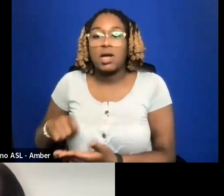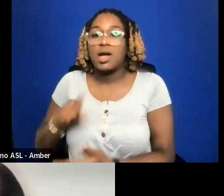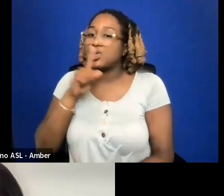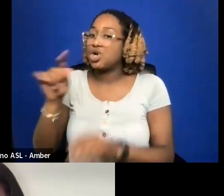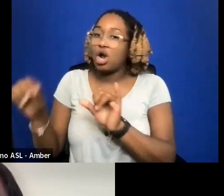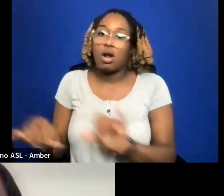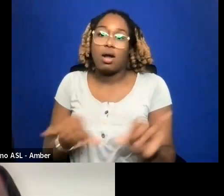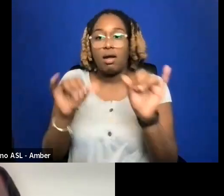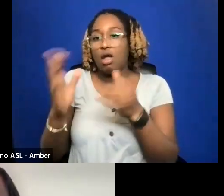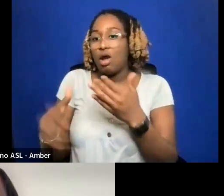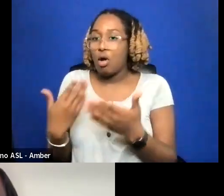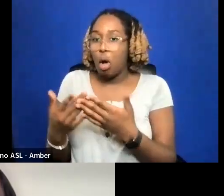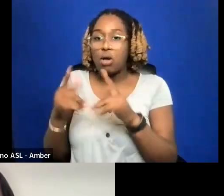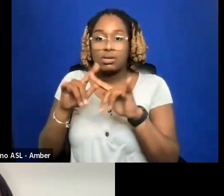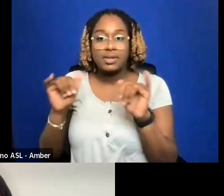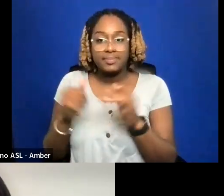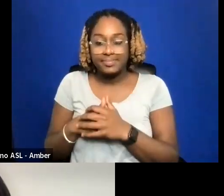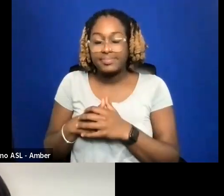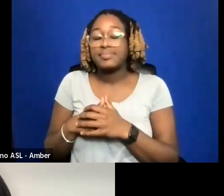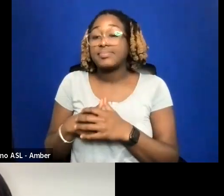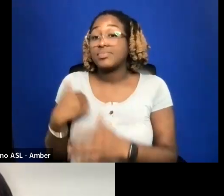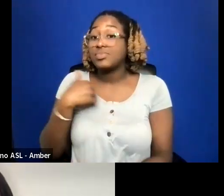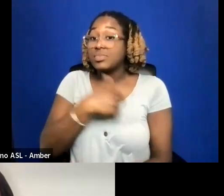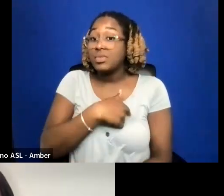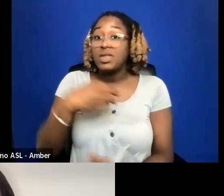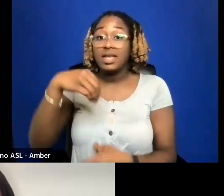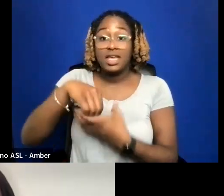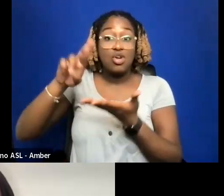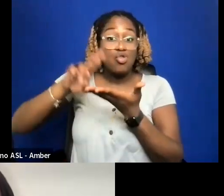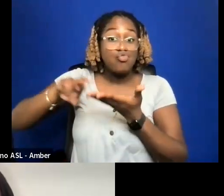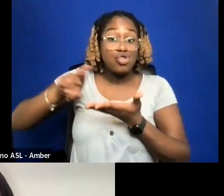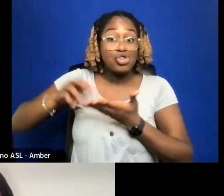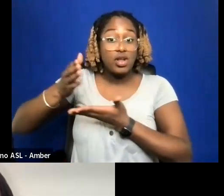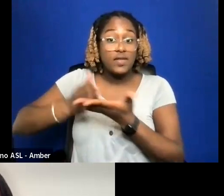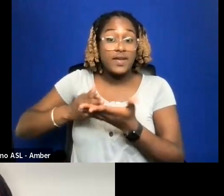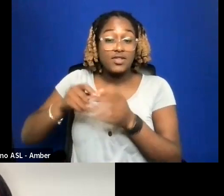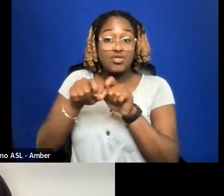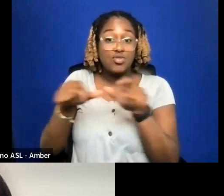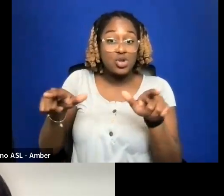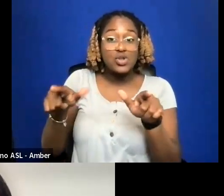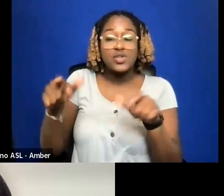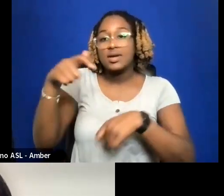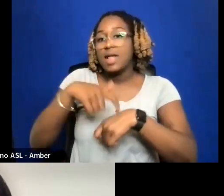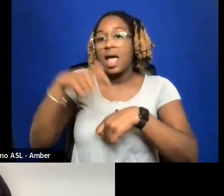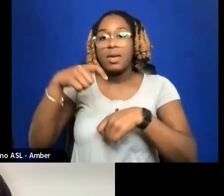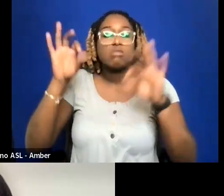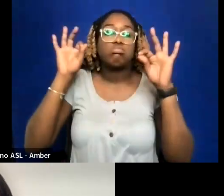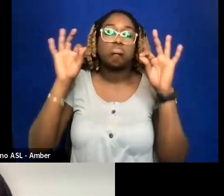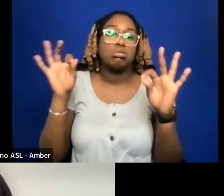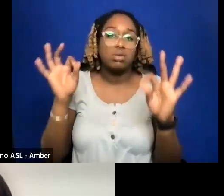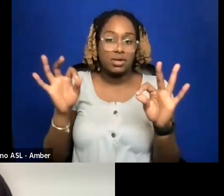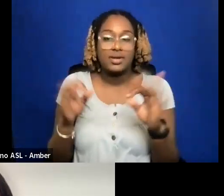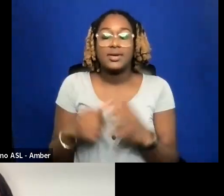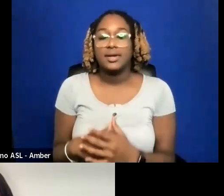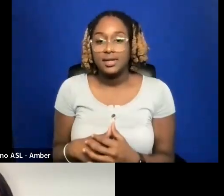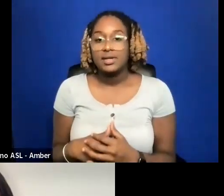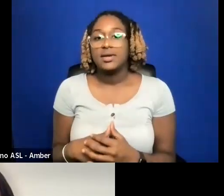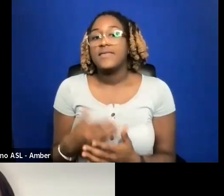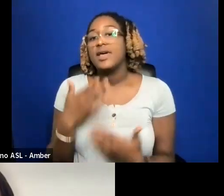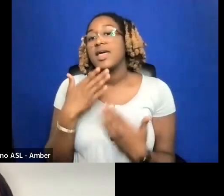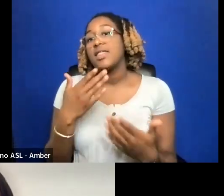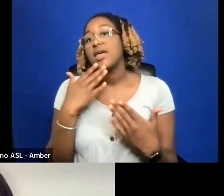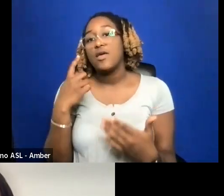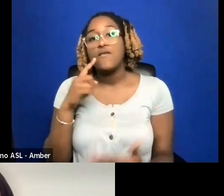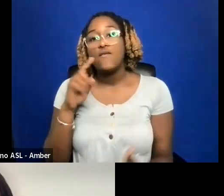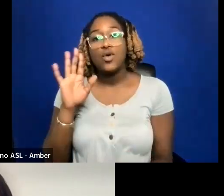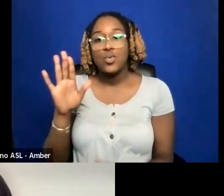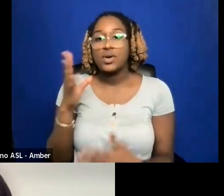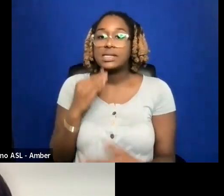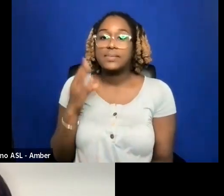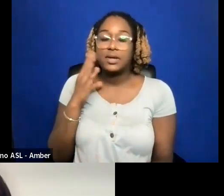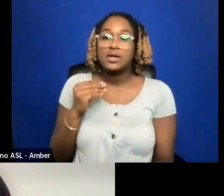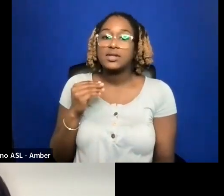WE'RE IN THE RESEARCH PHASE OF OUR DISTRIBUTION SO THE TIMING OF THIS IS FANTASTIC.